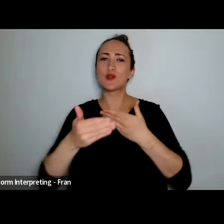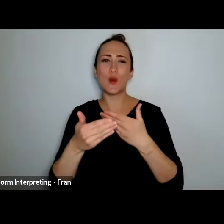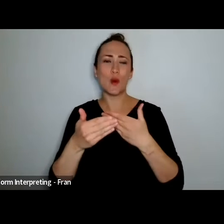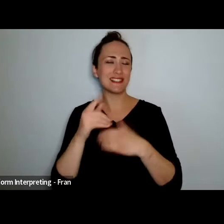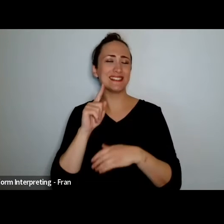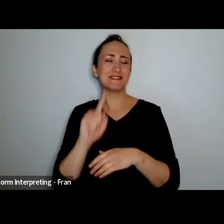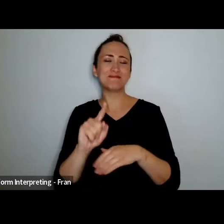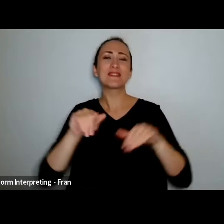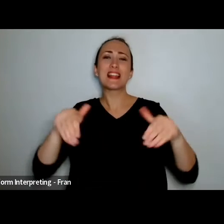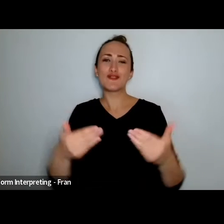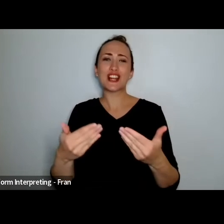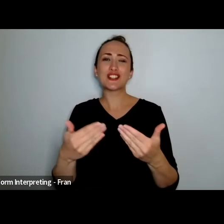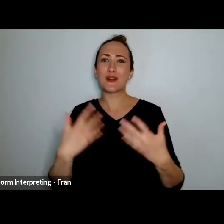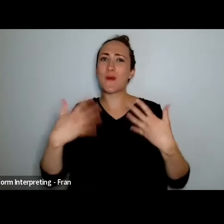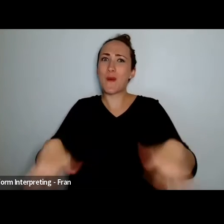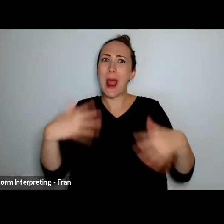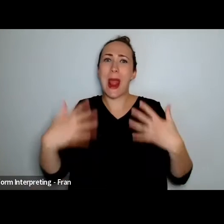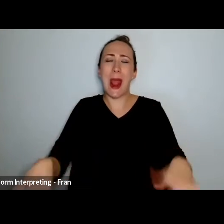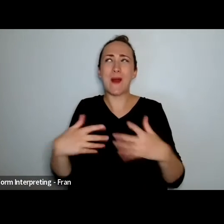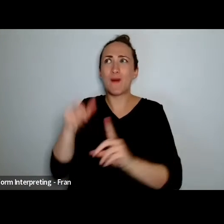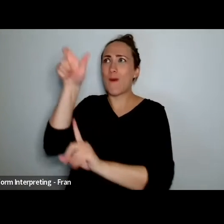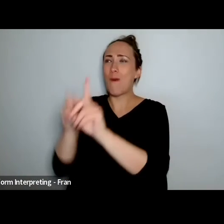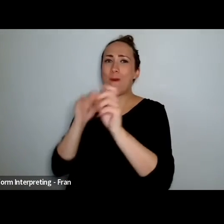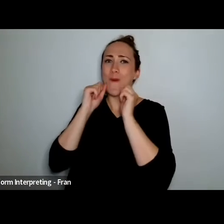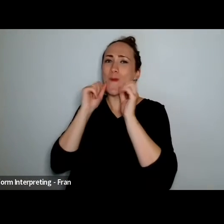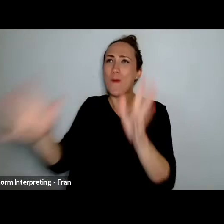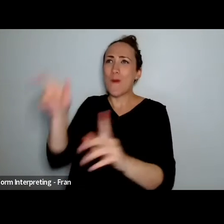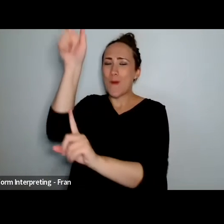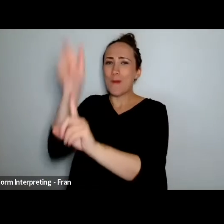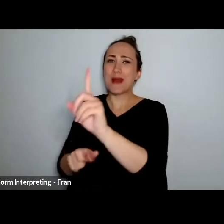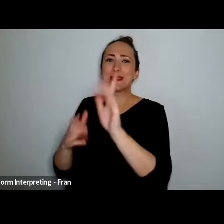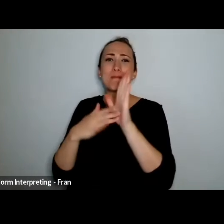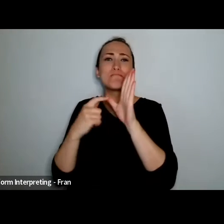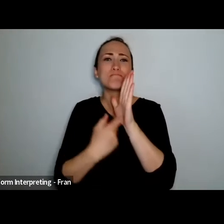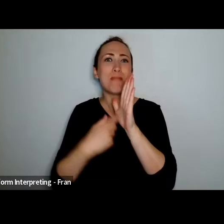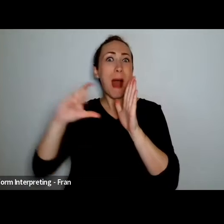have the living legend Marc Brew joining this - our wonderful panel our own living legends